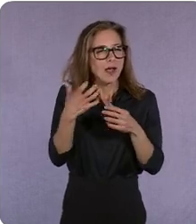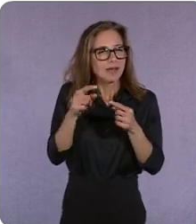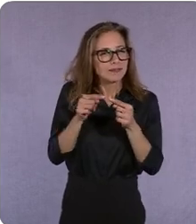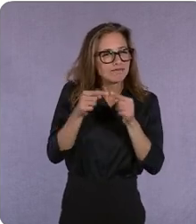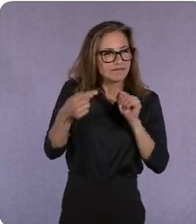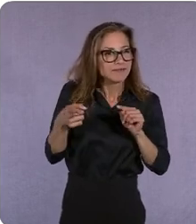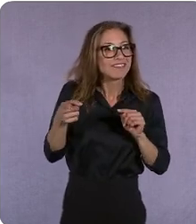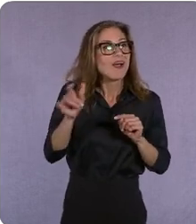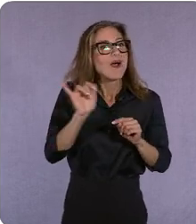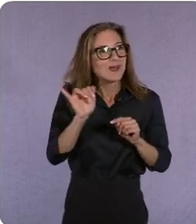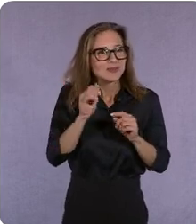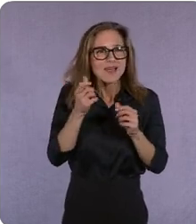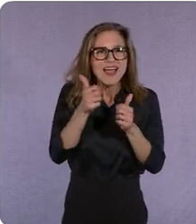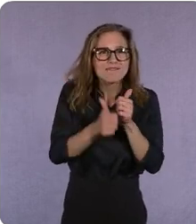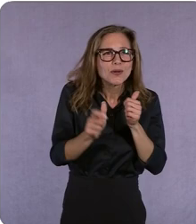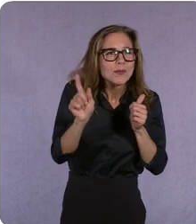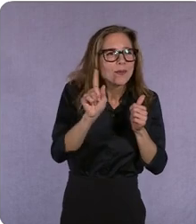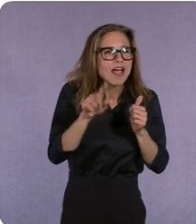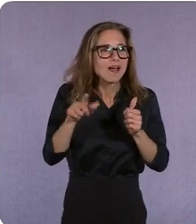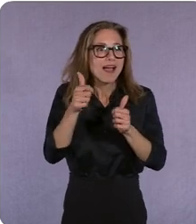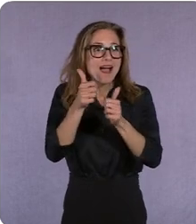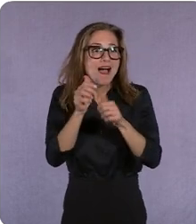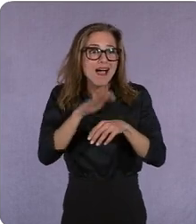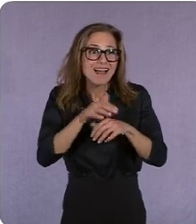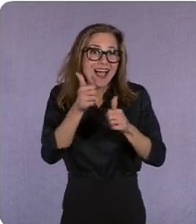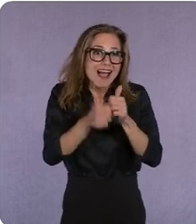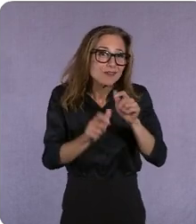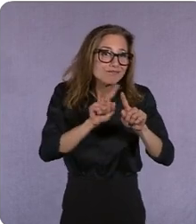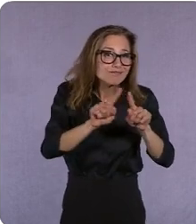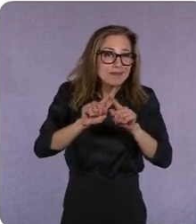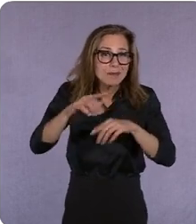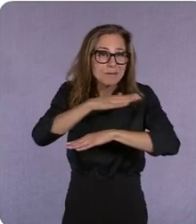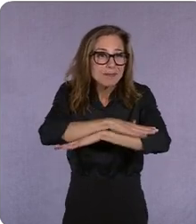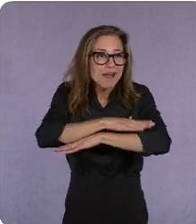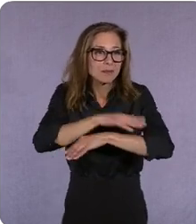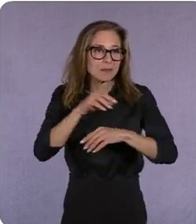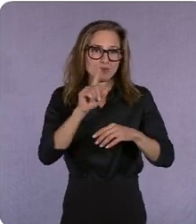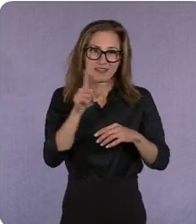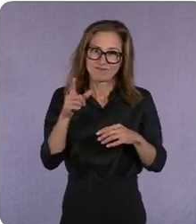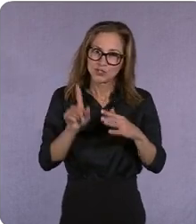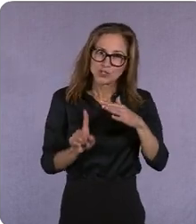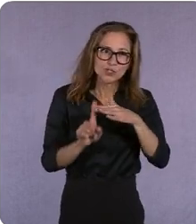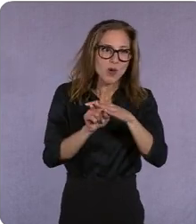right on every platform so how do you show up to the intentional viewer across all platforms in a